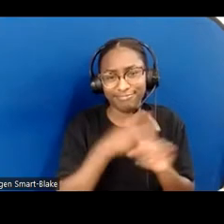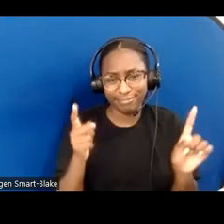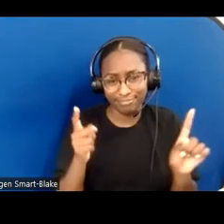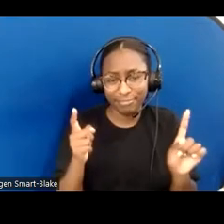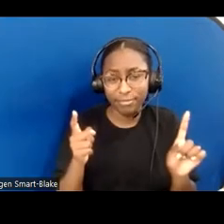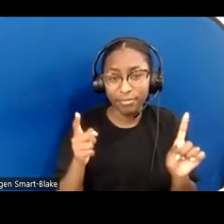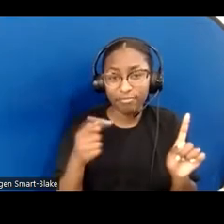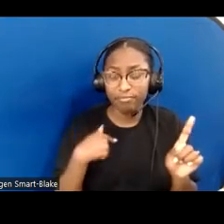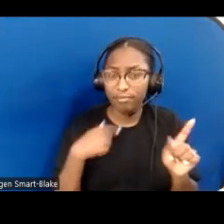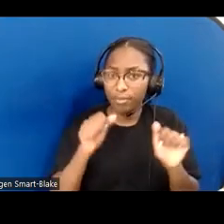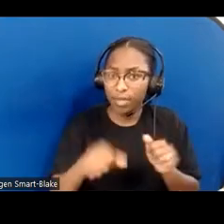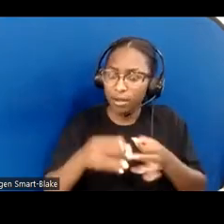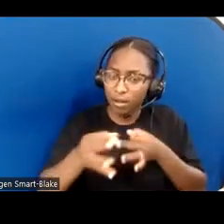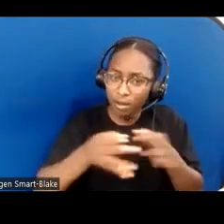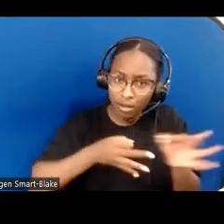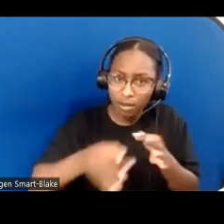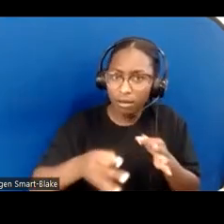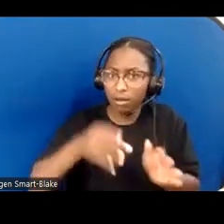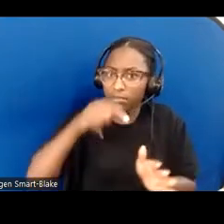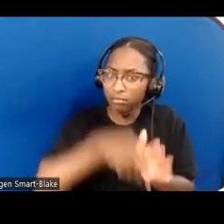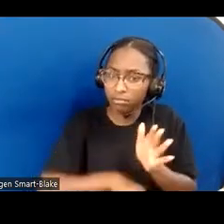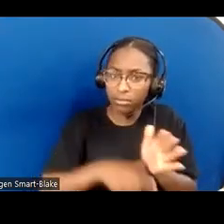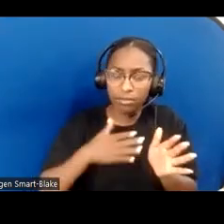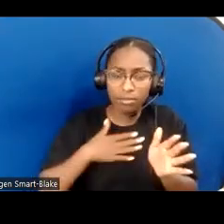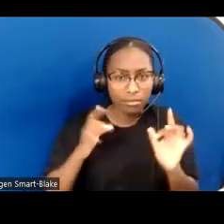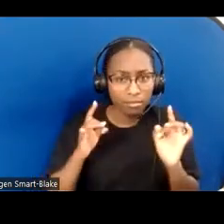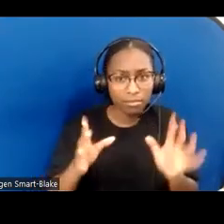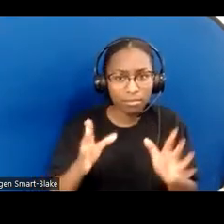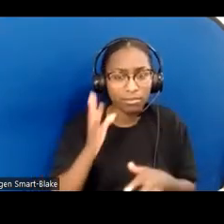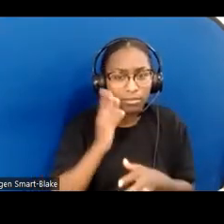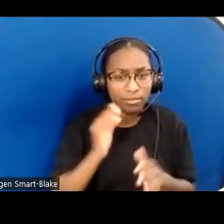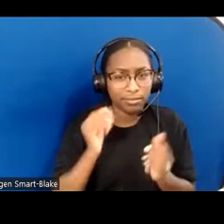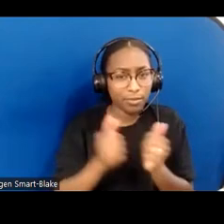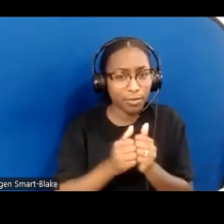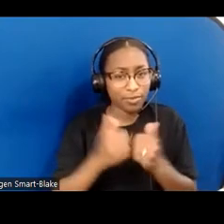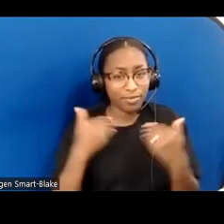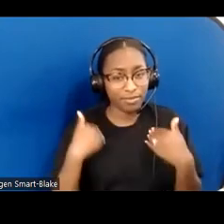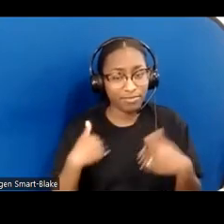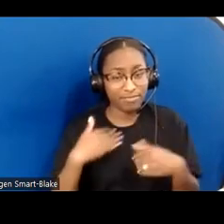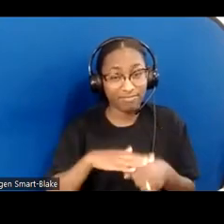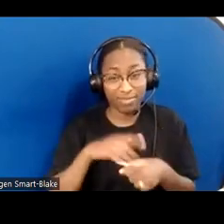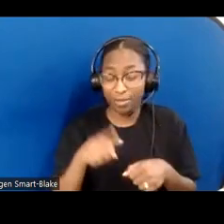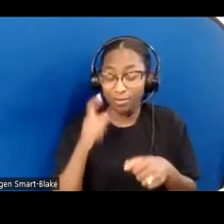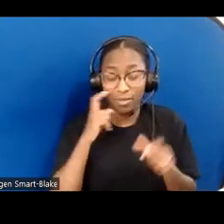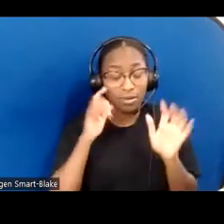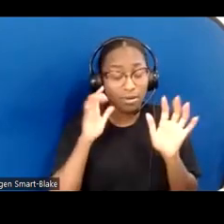that would curl your toes. But somehow my own experience and awareness